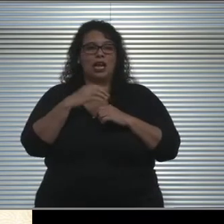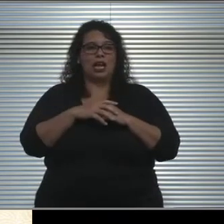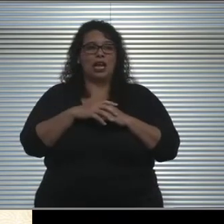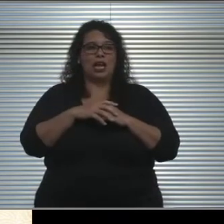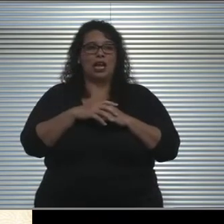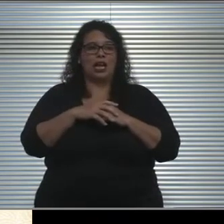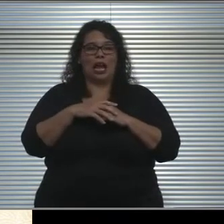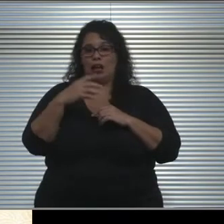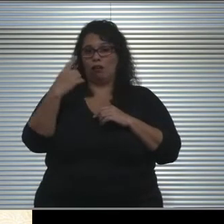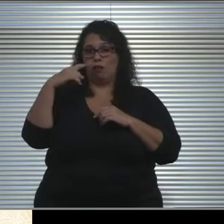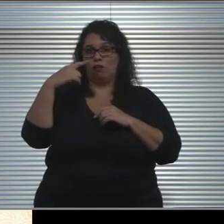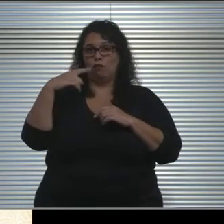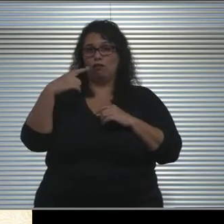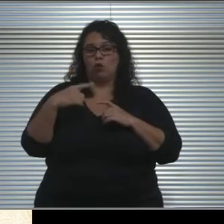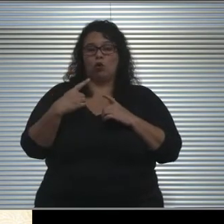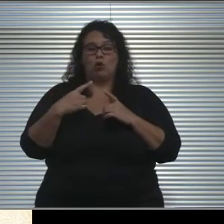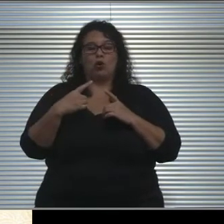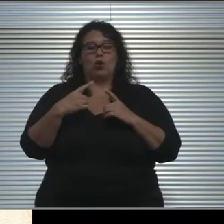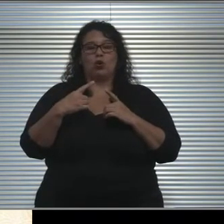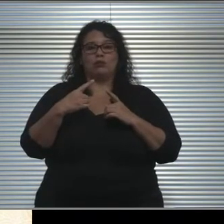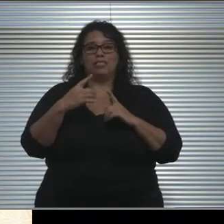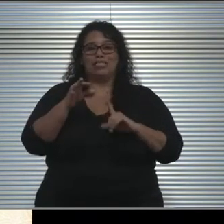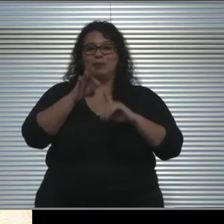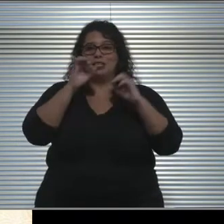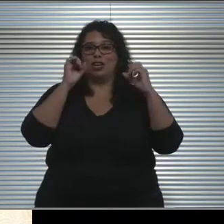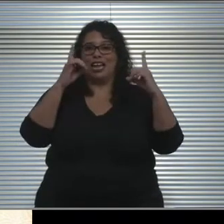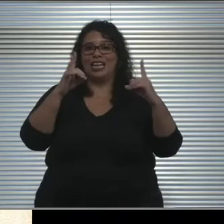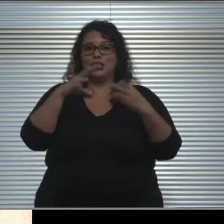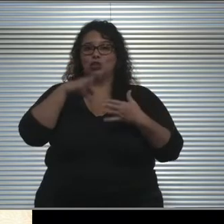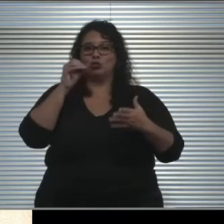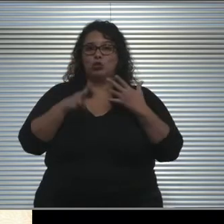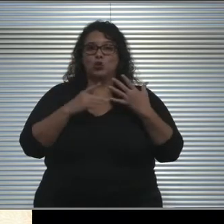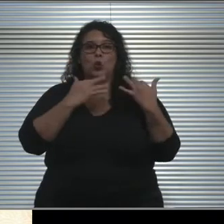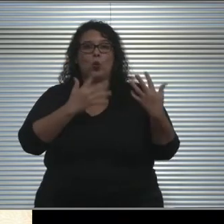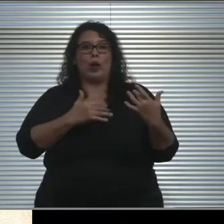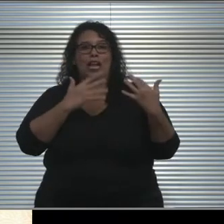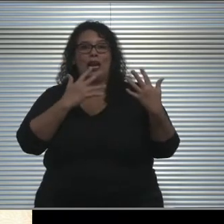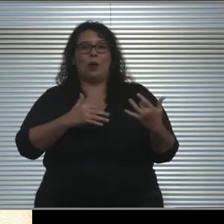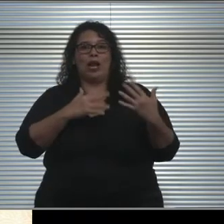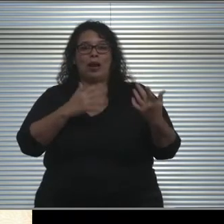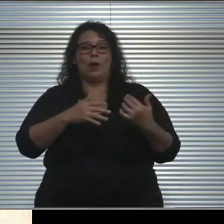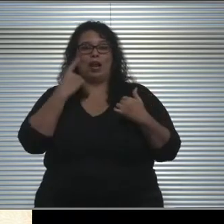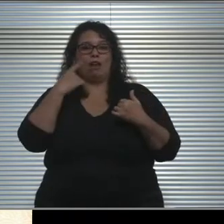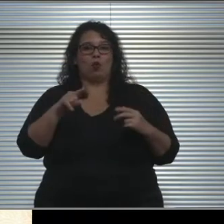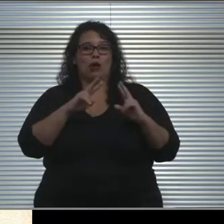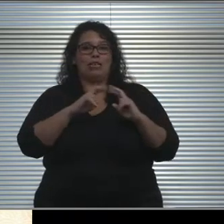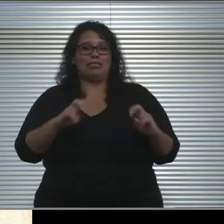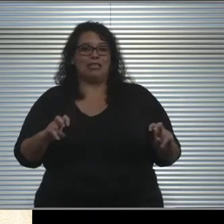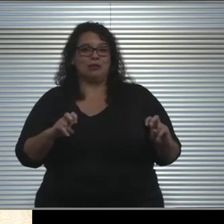to have those assessments conducted, to see if they do qualify for special education services.